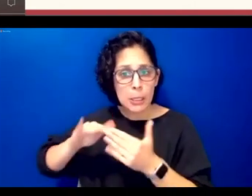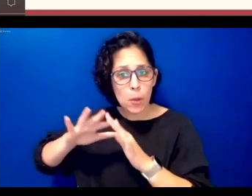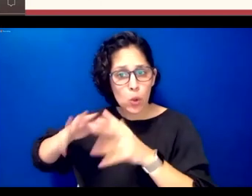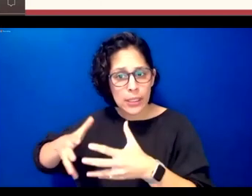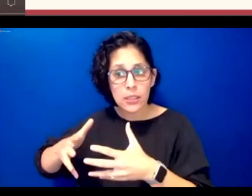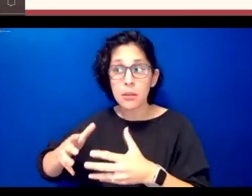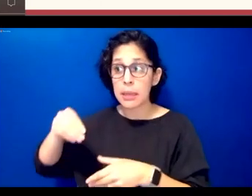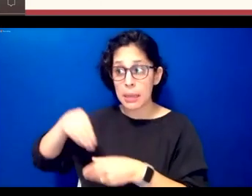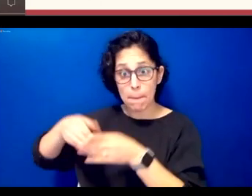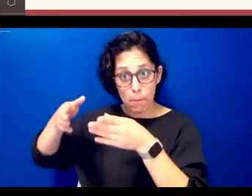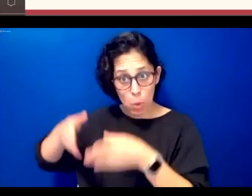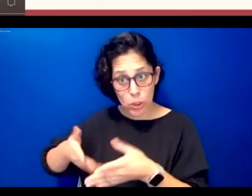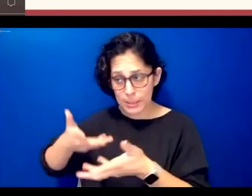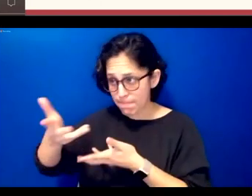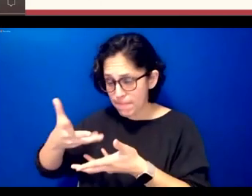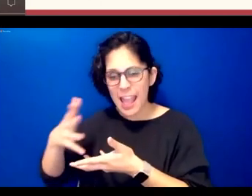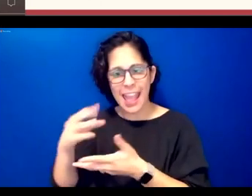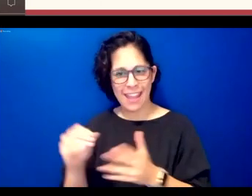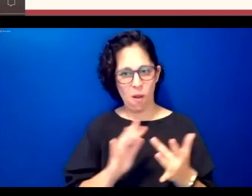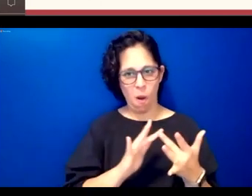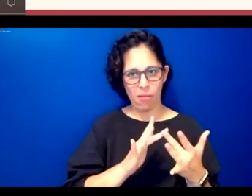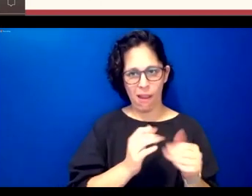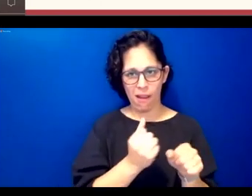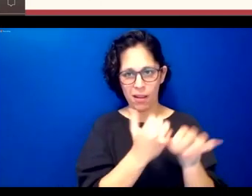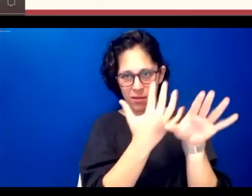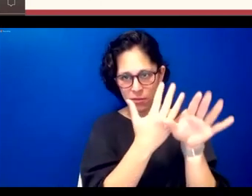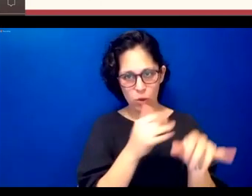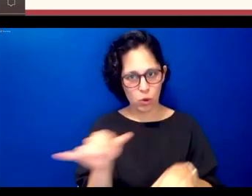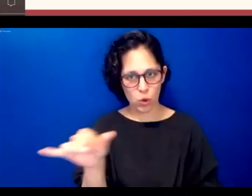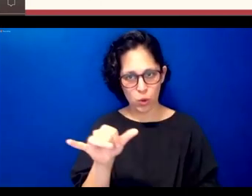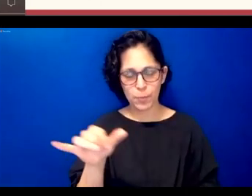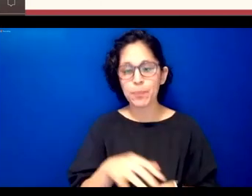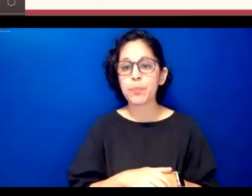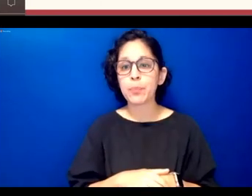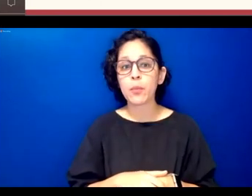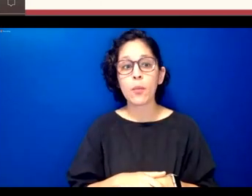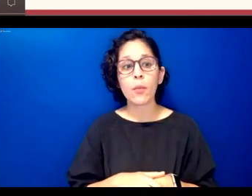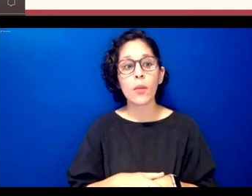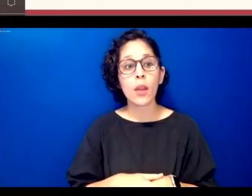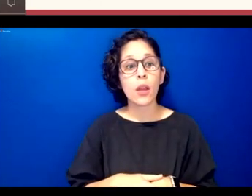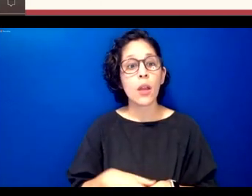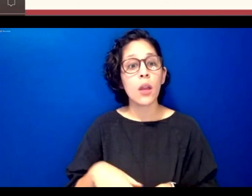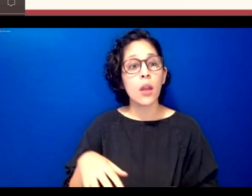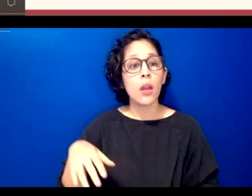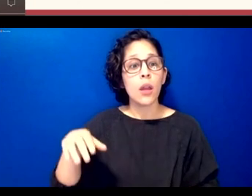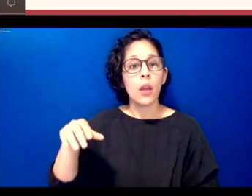then online so specifically at being high school which is north of us there are 70 some